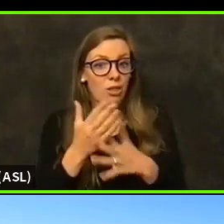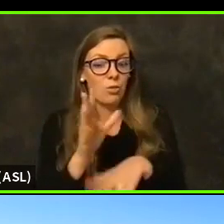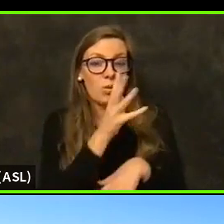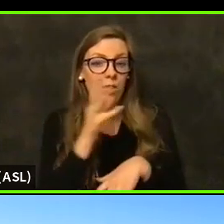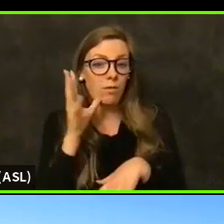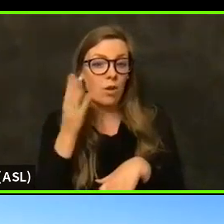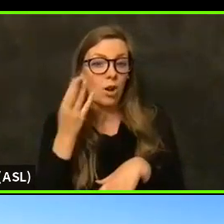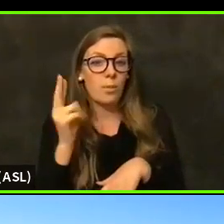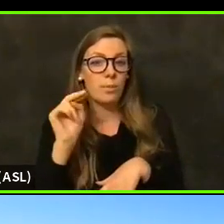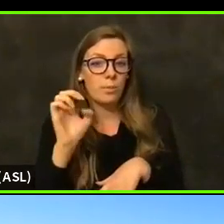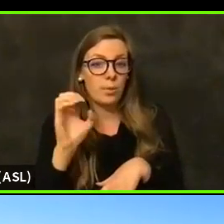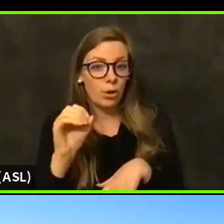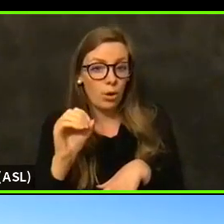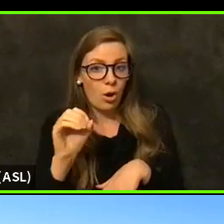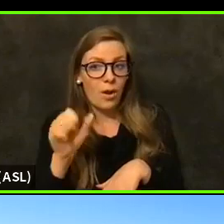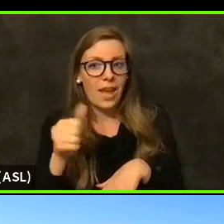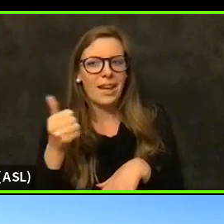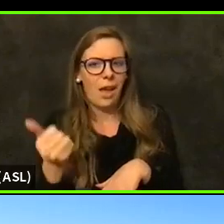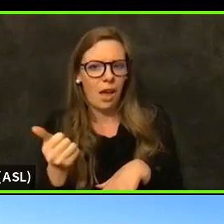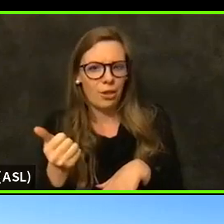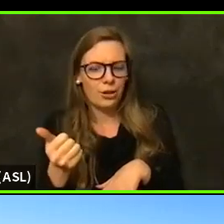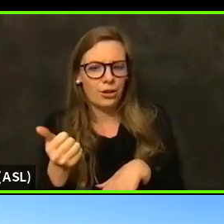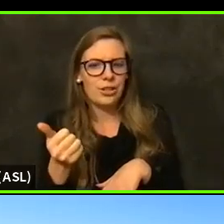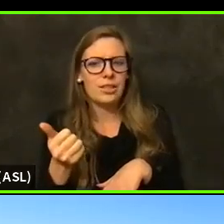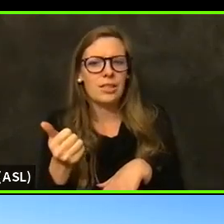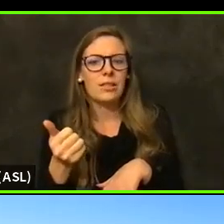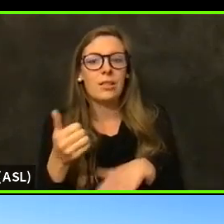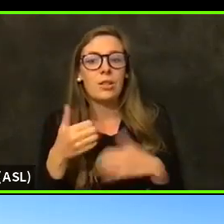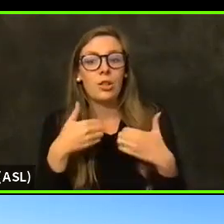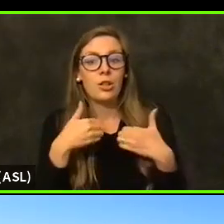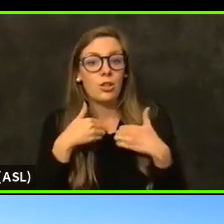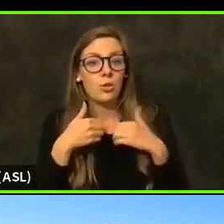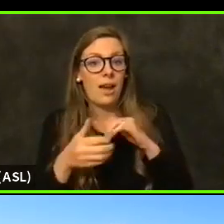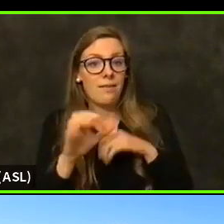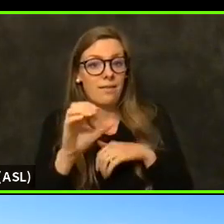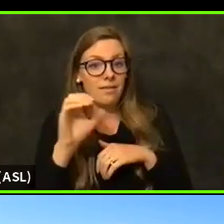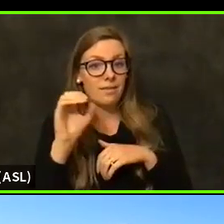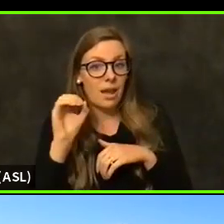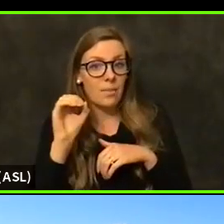others to get actually companies to get people on